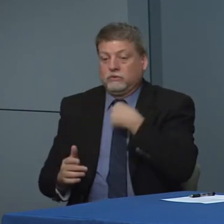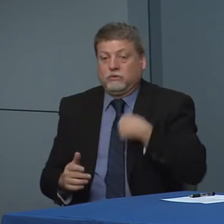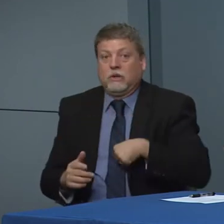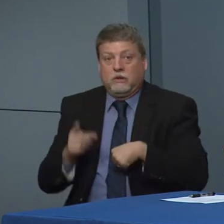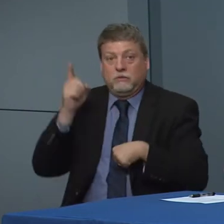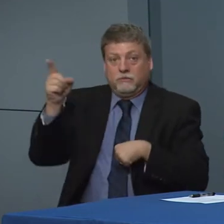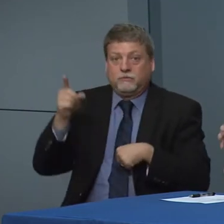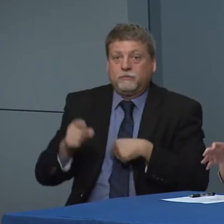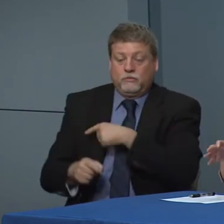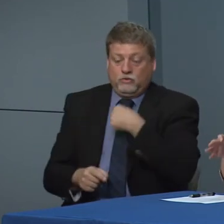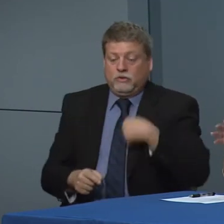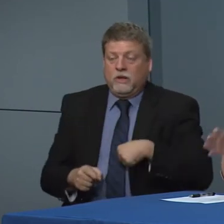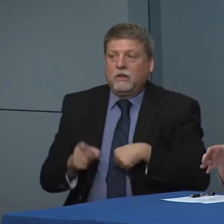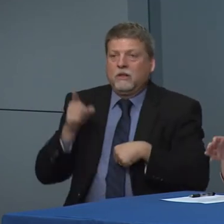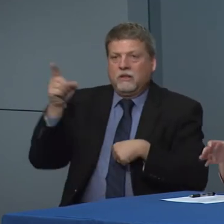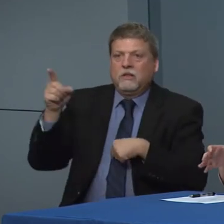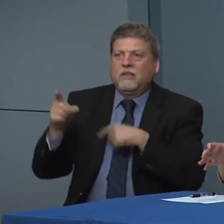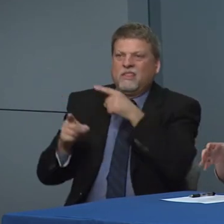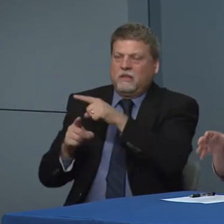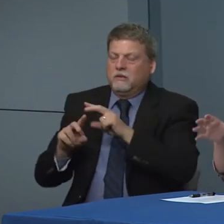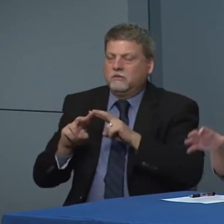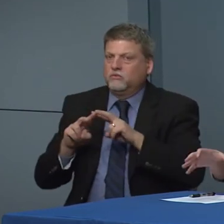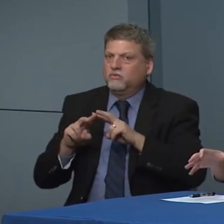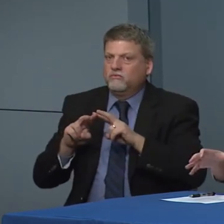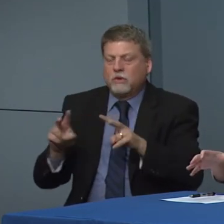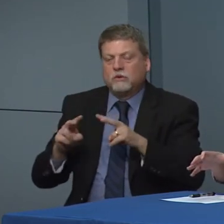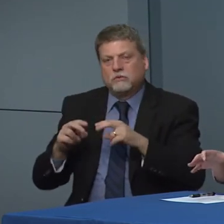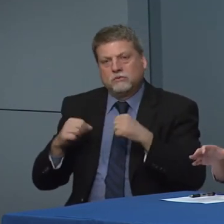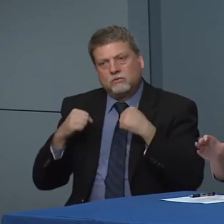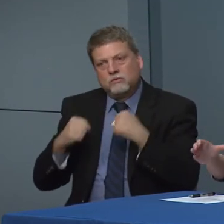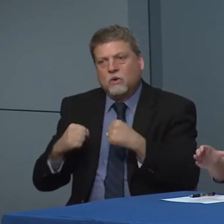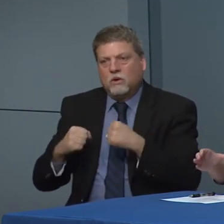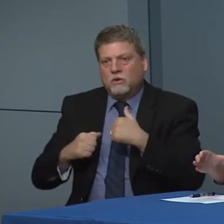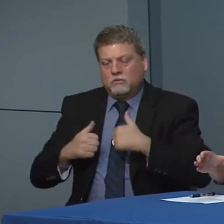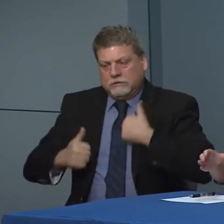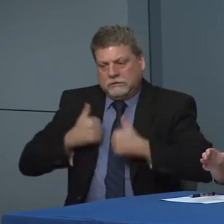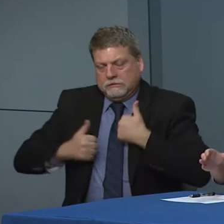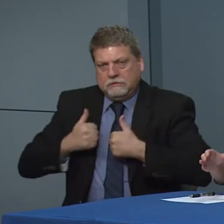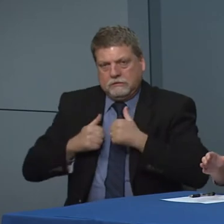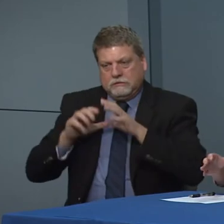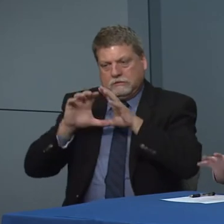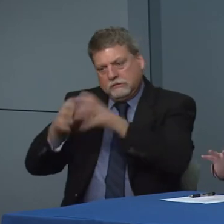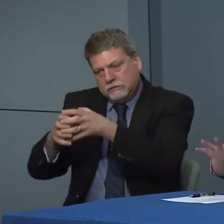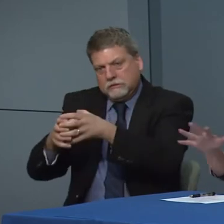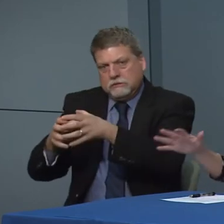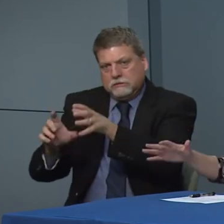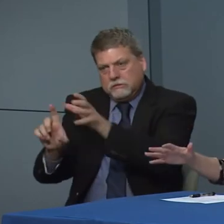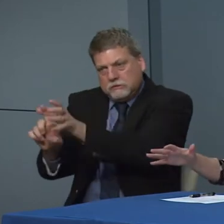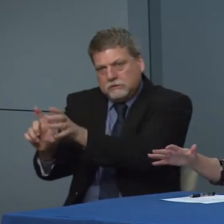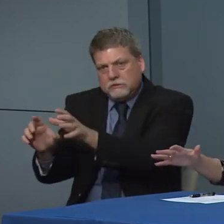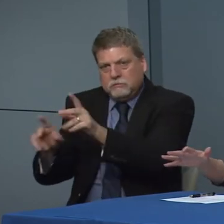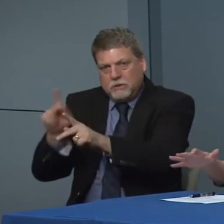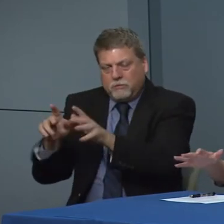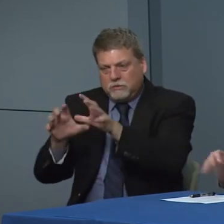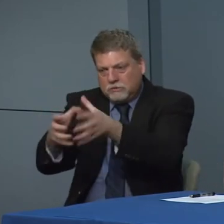like China that did some of the very aggressive measures to to lock down a particular area of their country in the week,